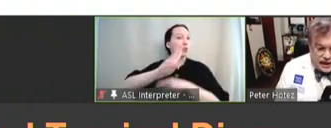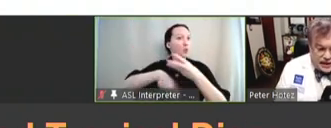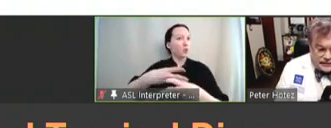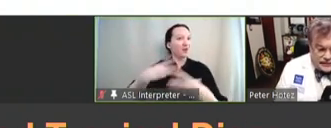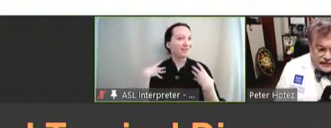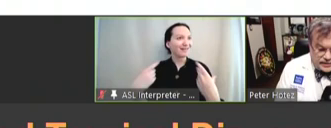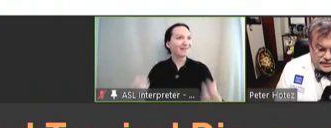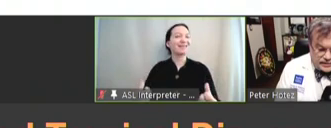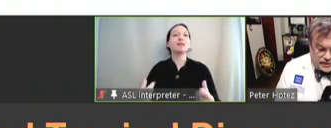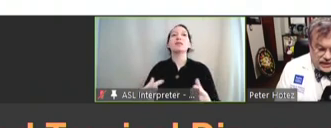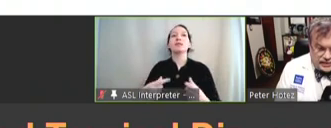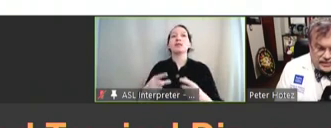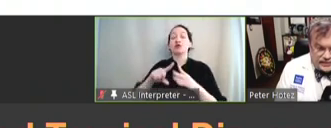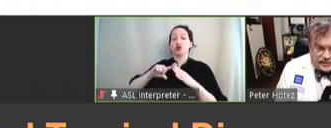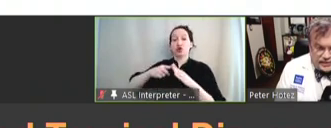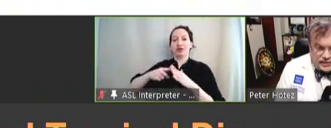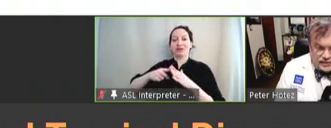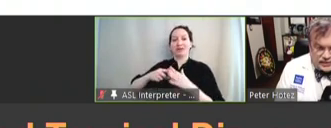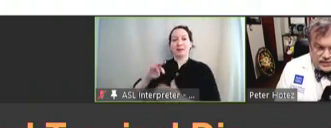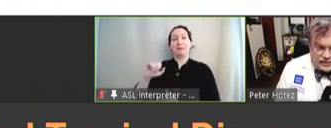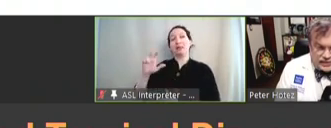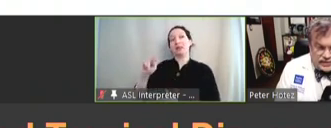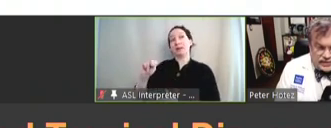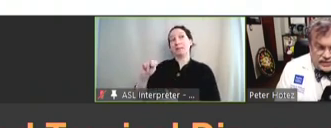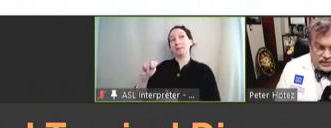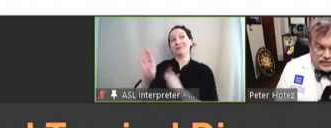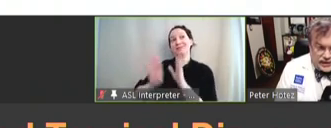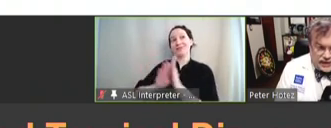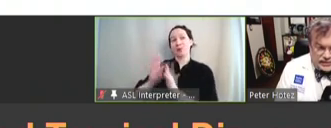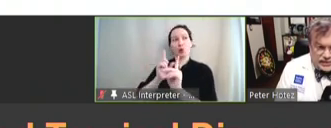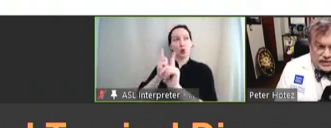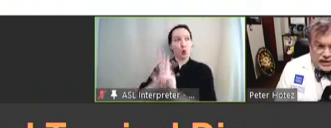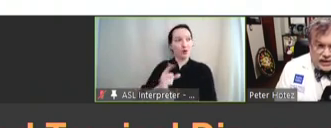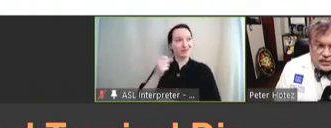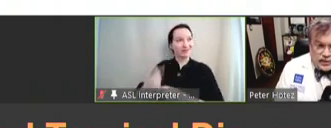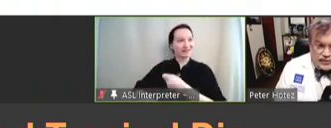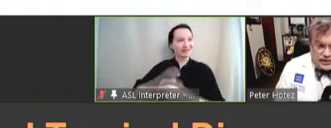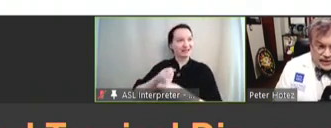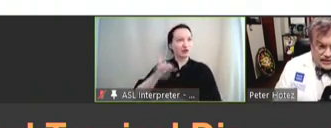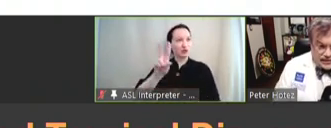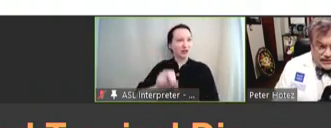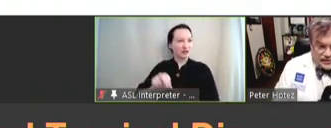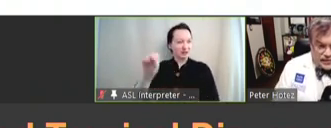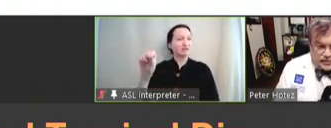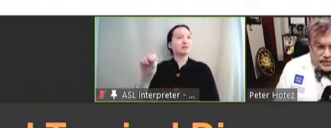out of the Millennium Development Goals in 2000 when Millennium Development Goal